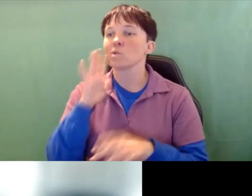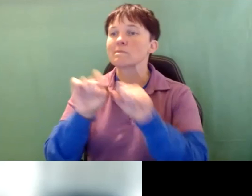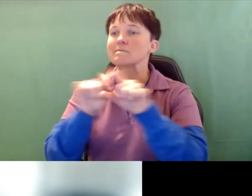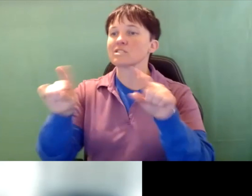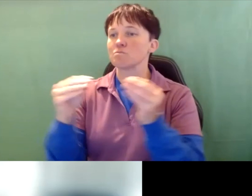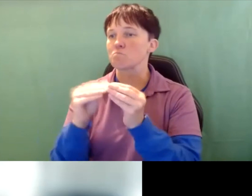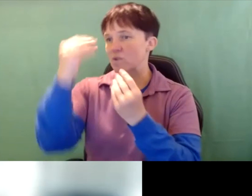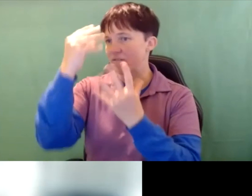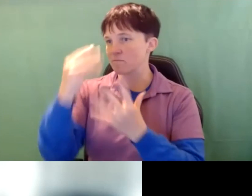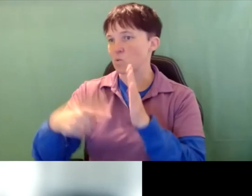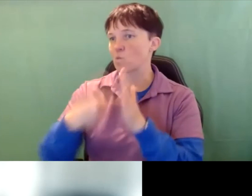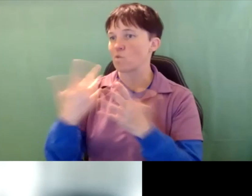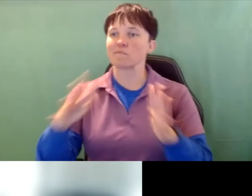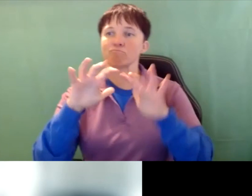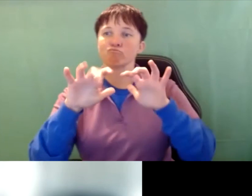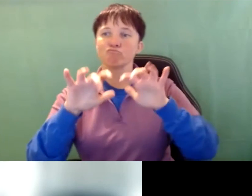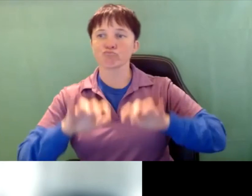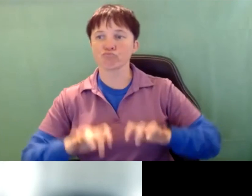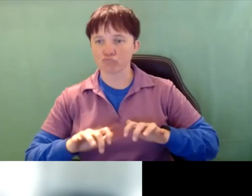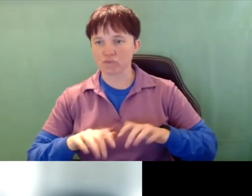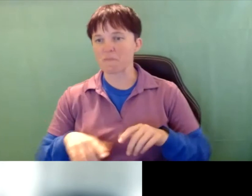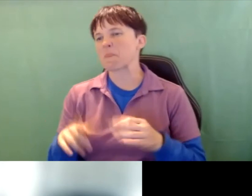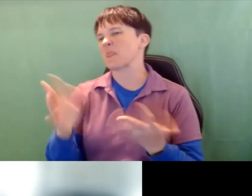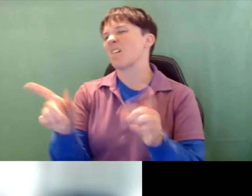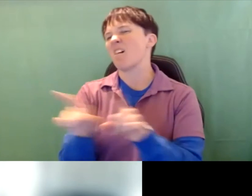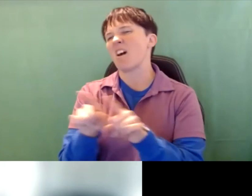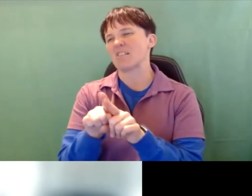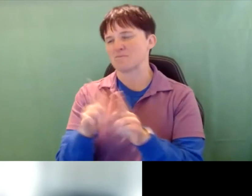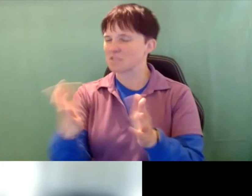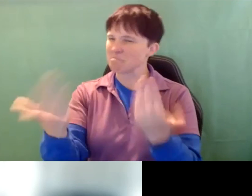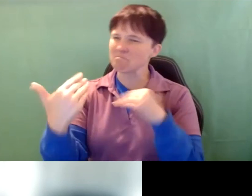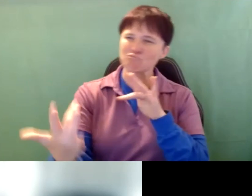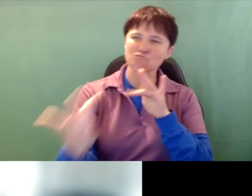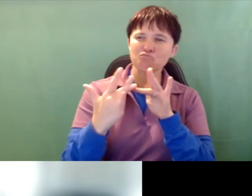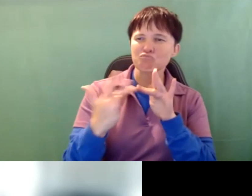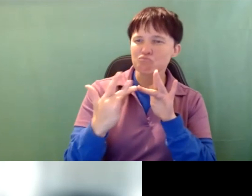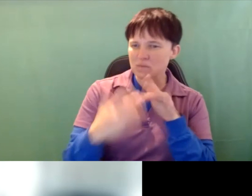information once you fill that out. And lastly, just don't hesitate to reach out to WDBTAP